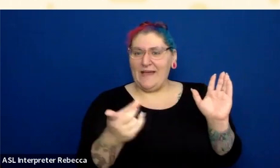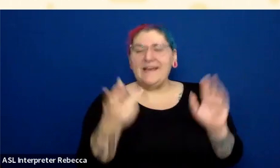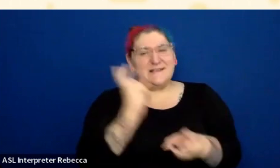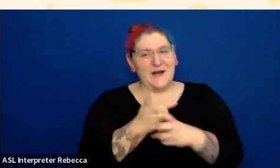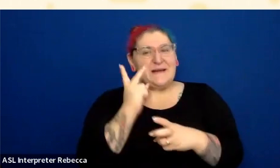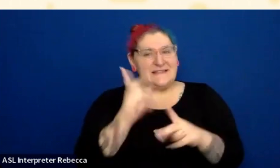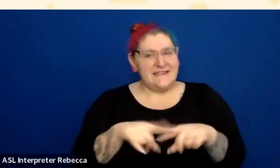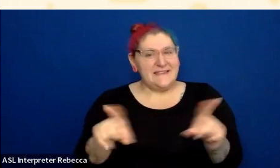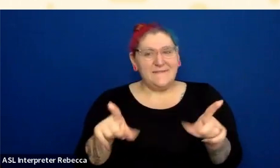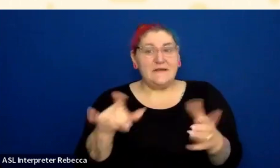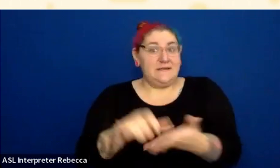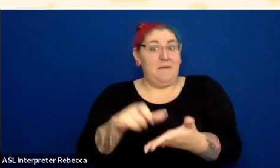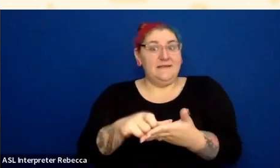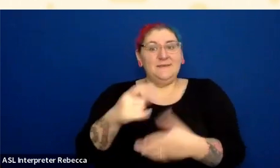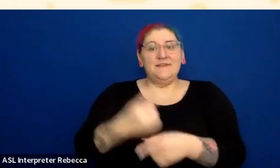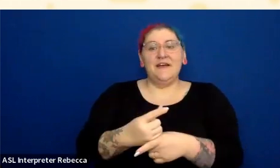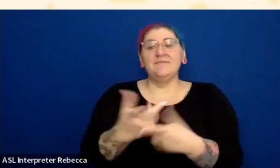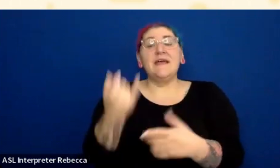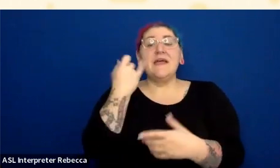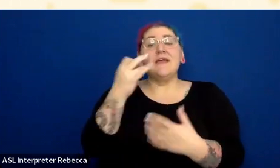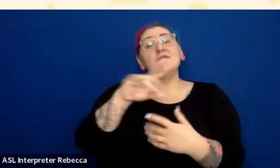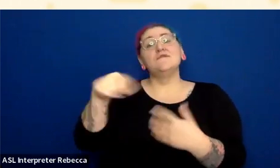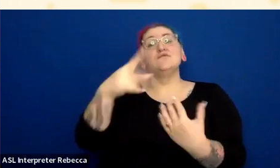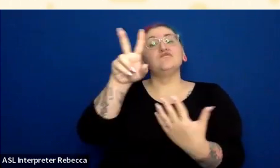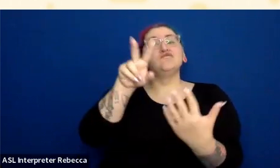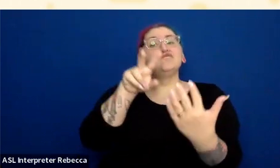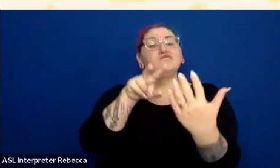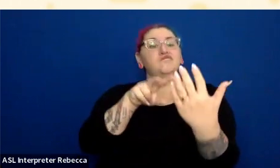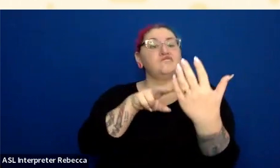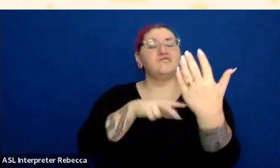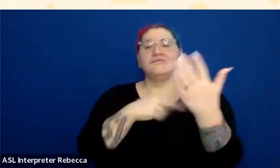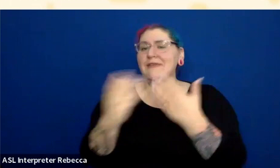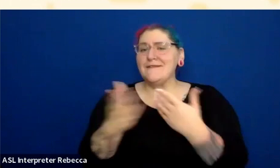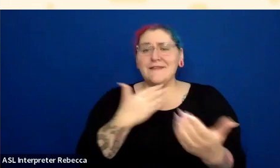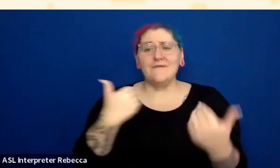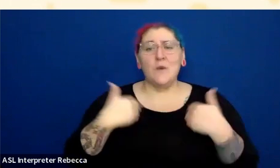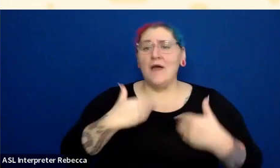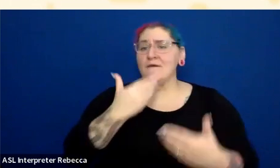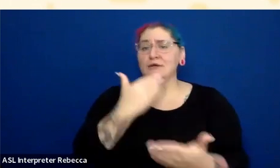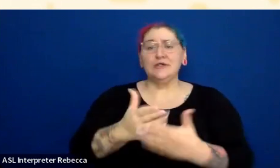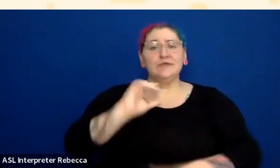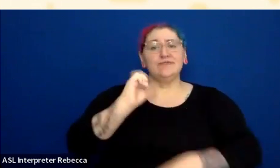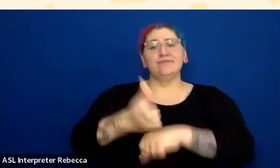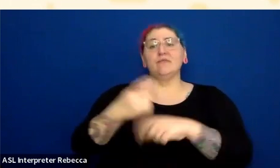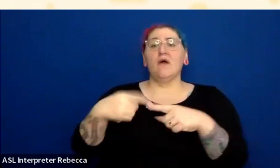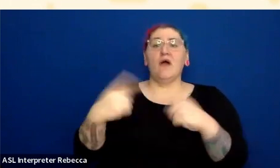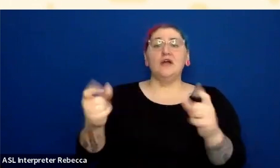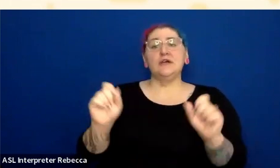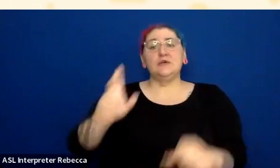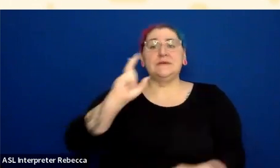In fact, if you were just reading through lines of text, even if you have good contrast sensitivity, I think you're going to have a hard time picking up the links.